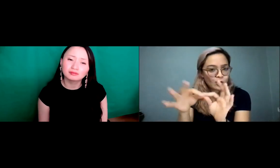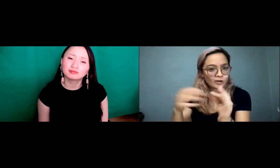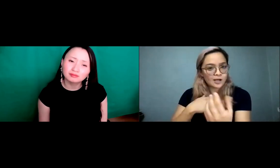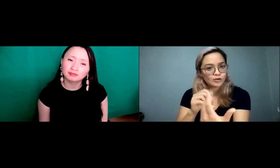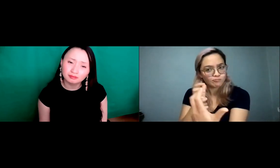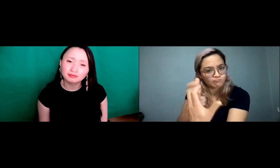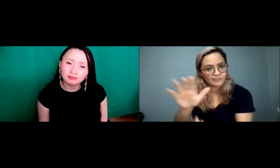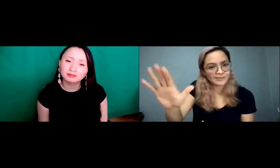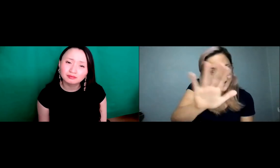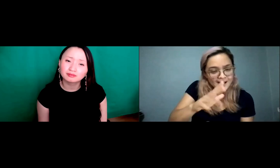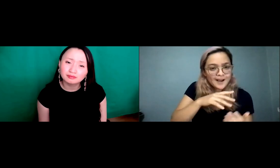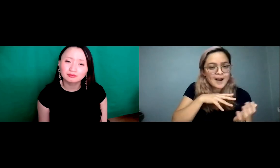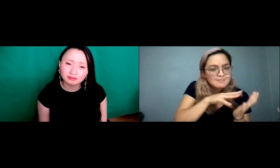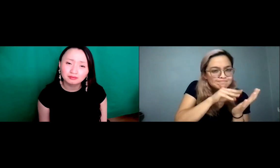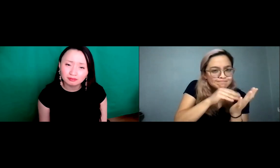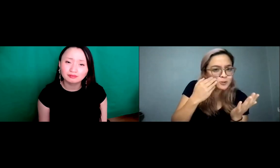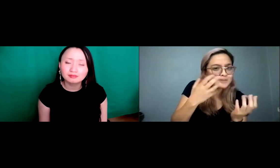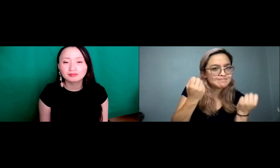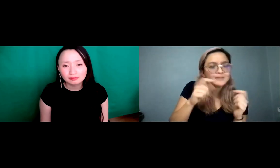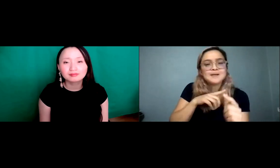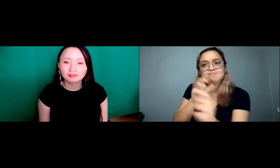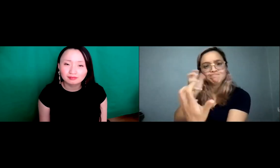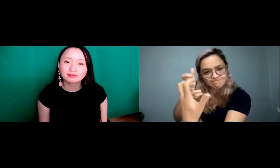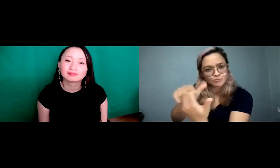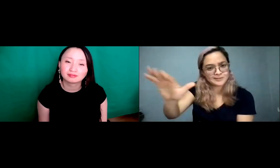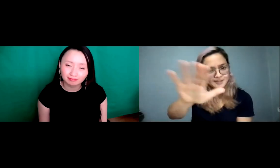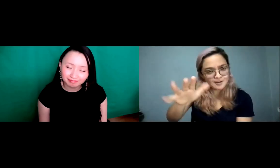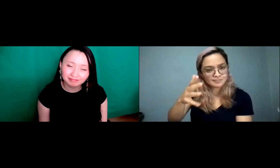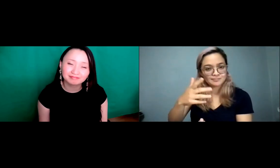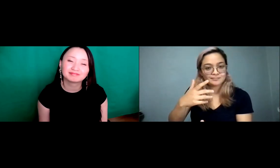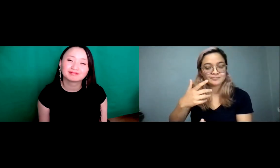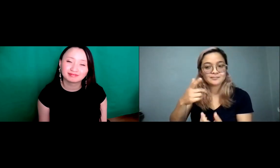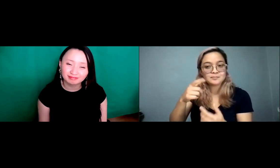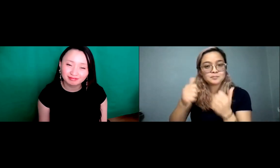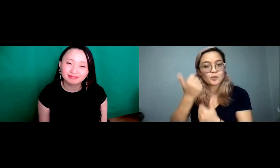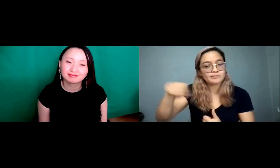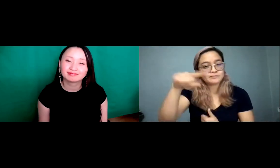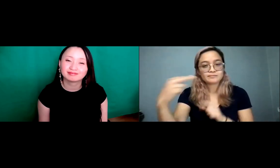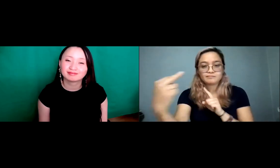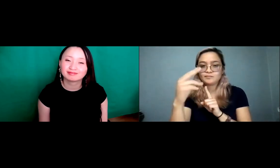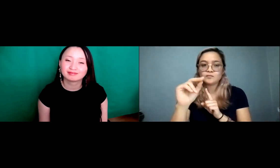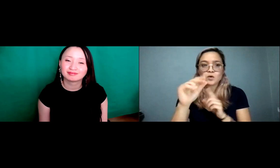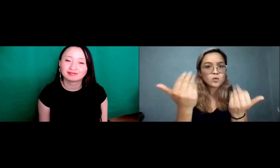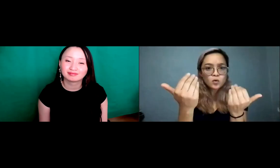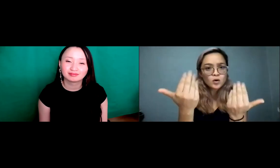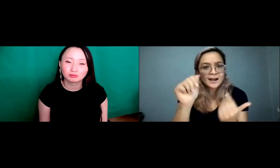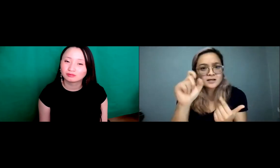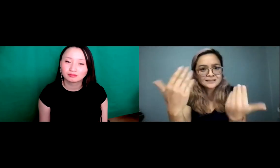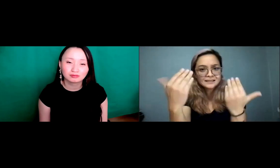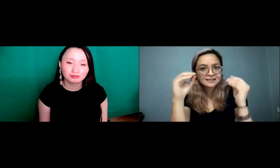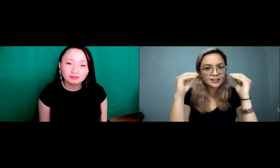and I respect their language, each of them. I want to meet them at their level. Right.